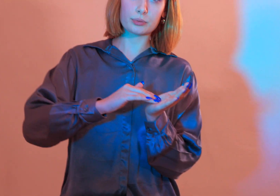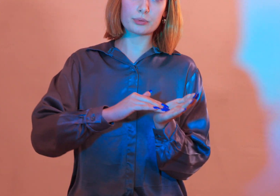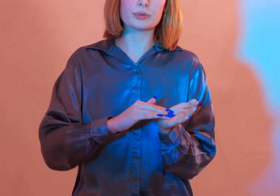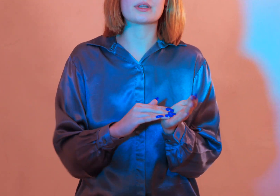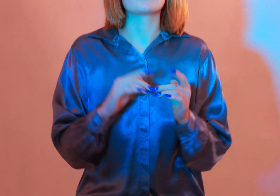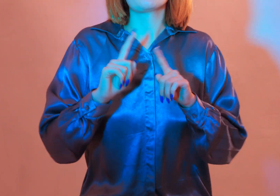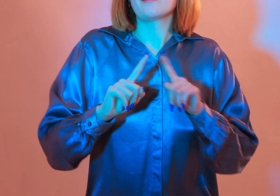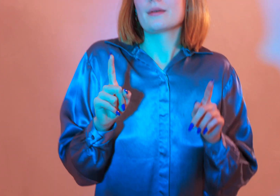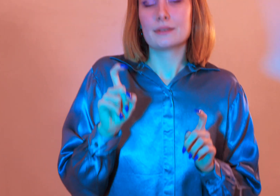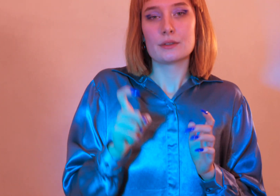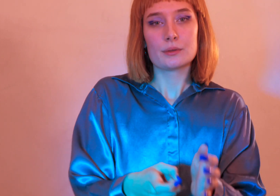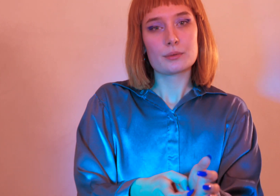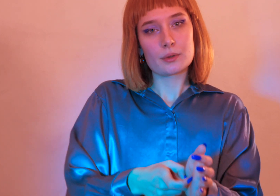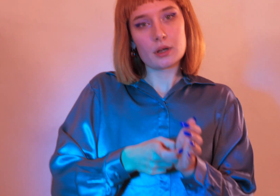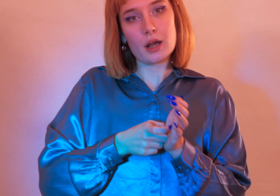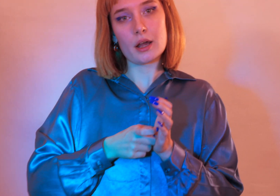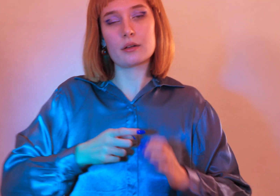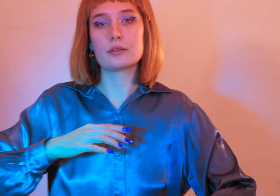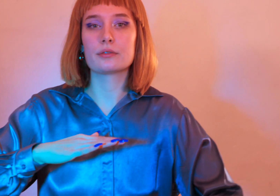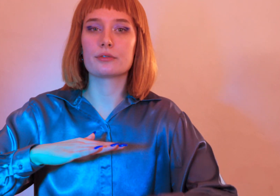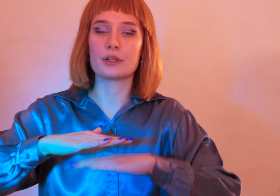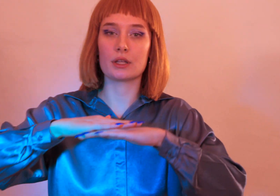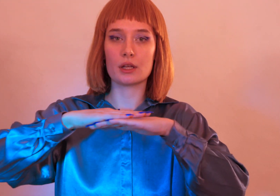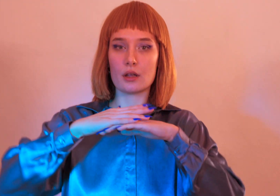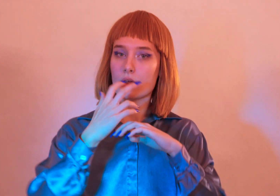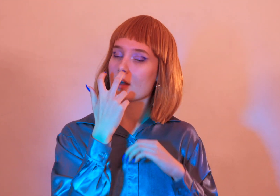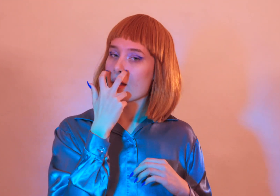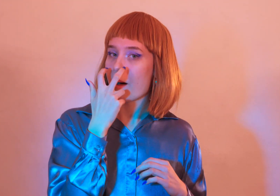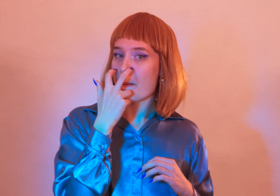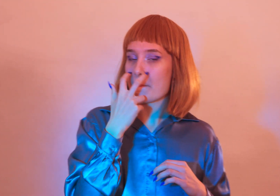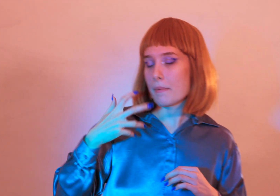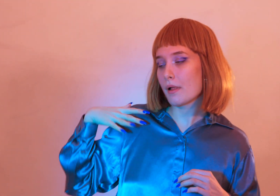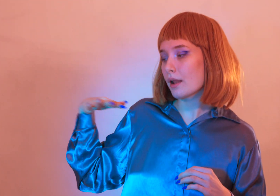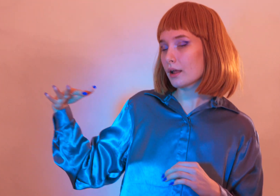i’ve got to get it and i wont finish before i fill in